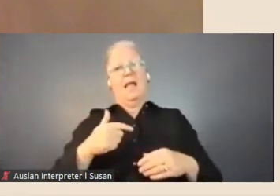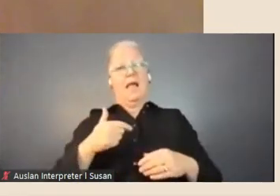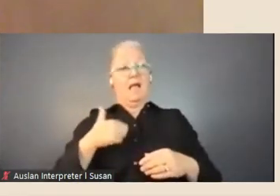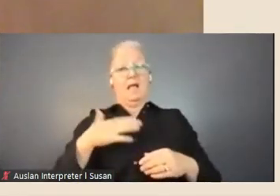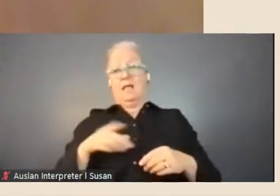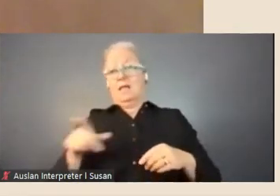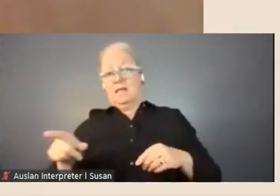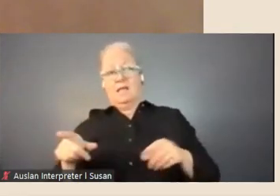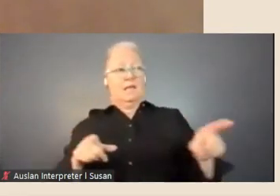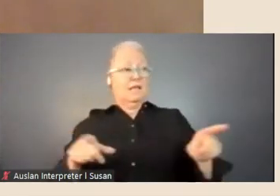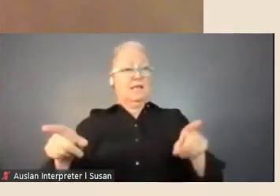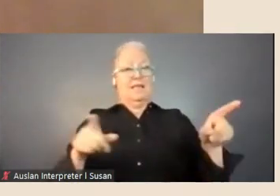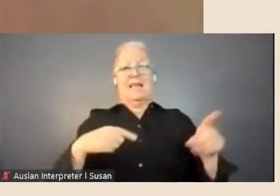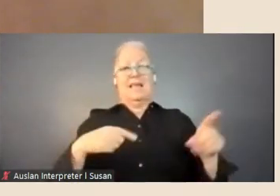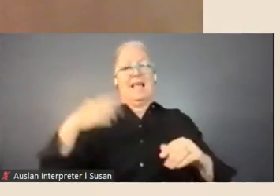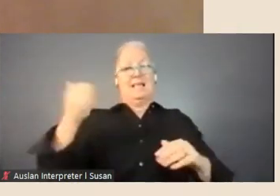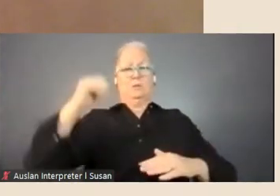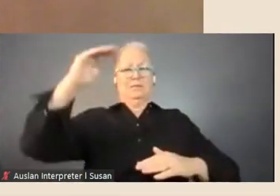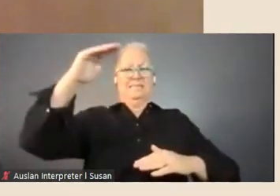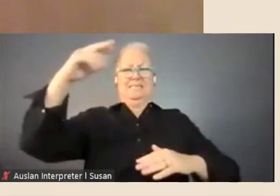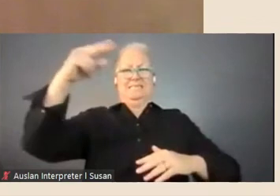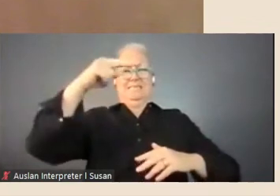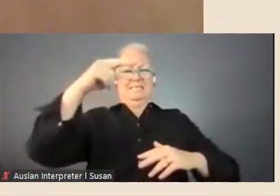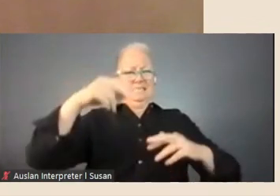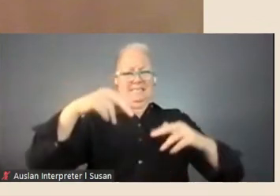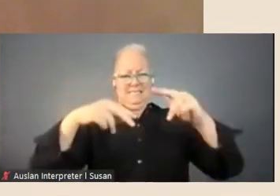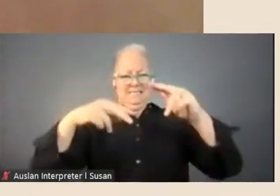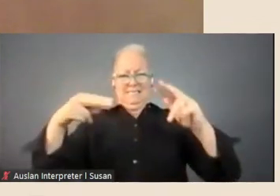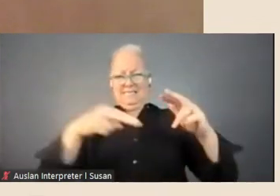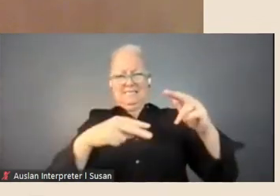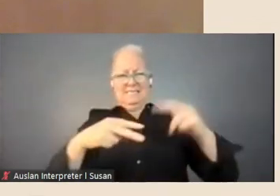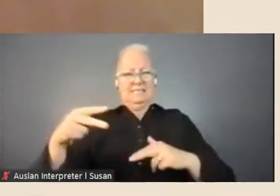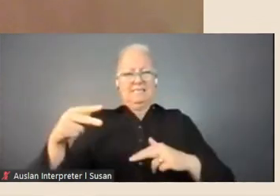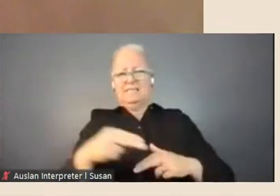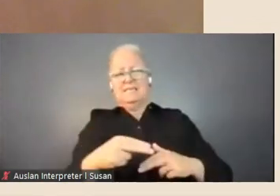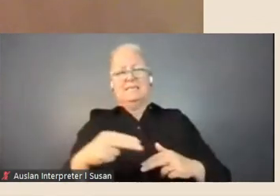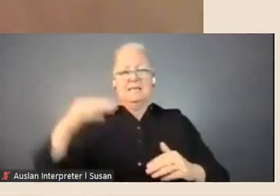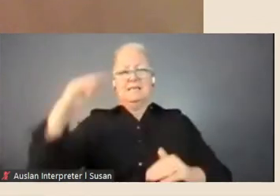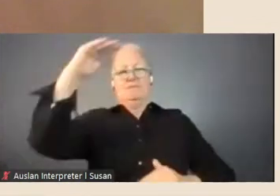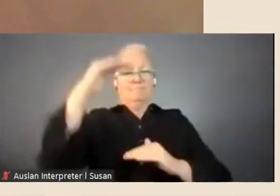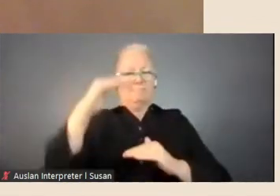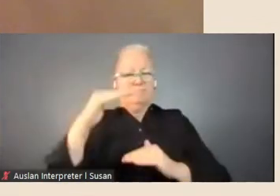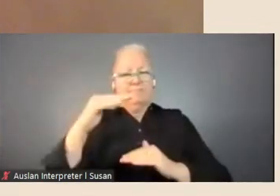reduce the words that I had to put in there so that's part of the application process as well.